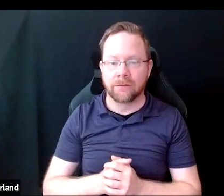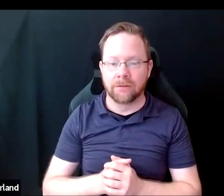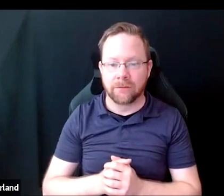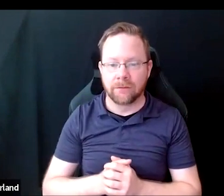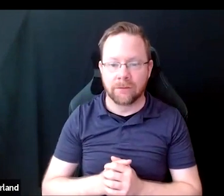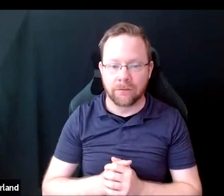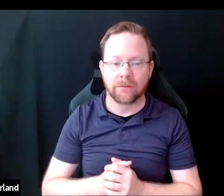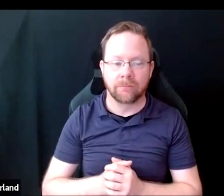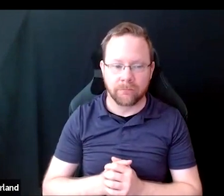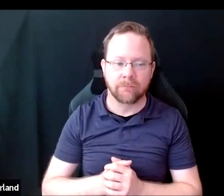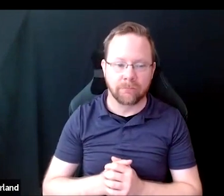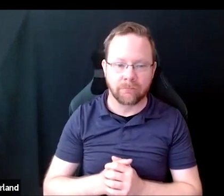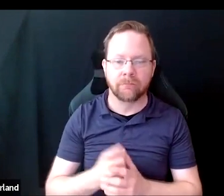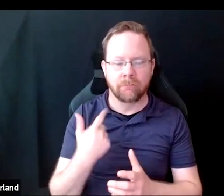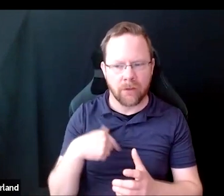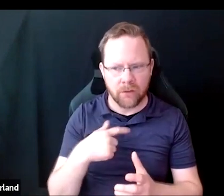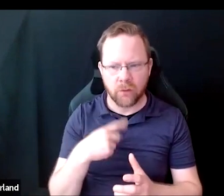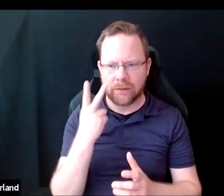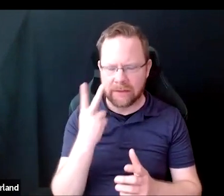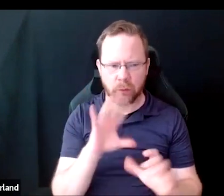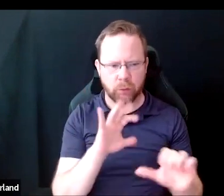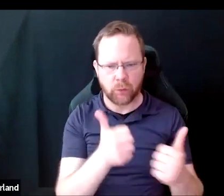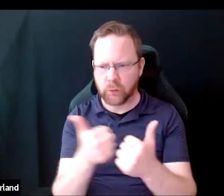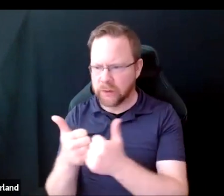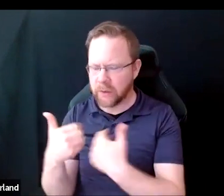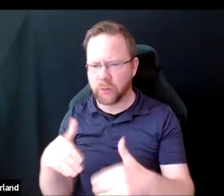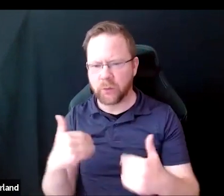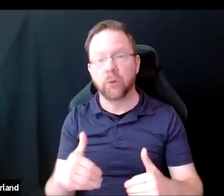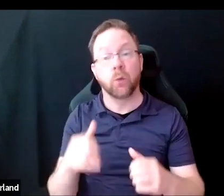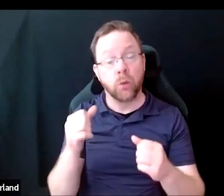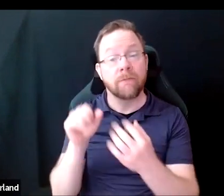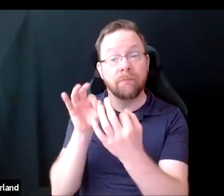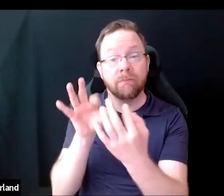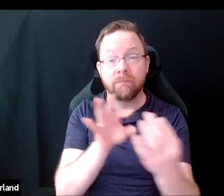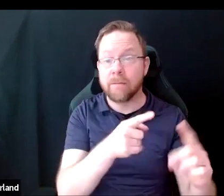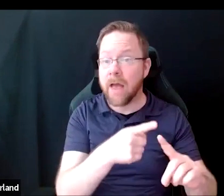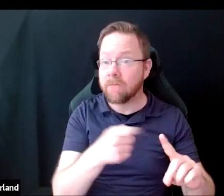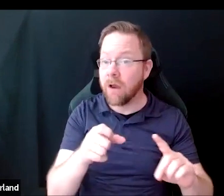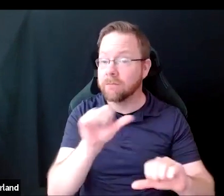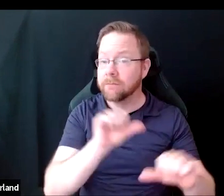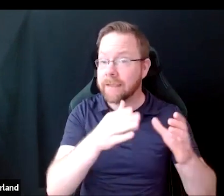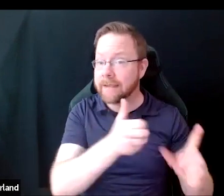and the challenges reflected in anecdotes from scientists with disabilities.